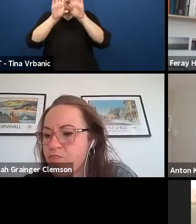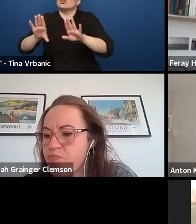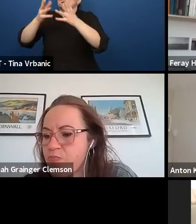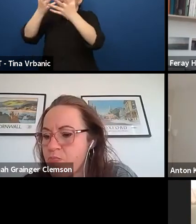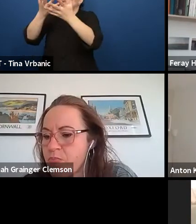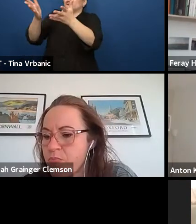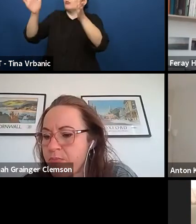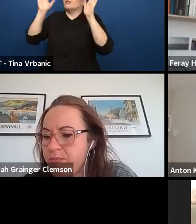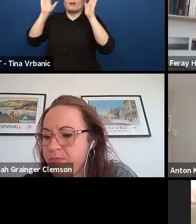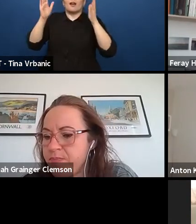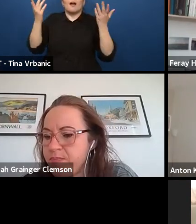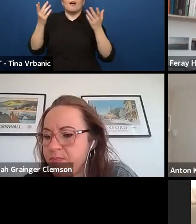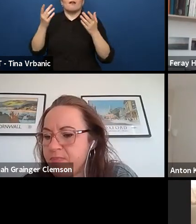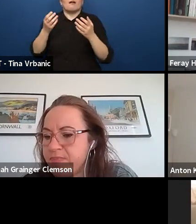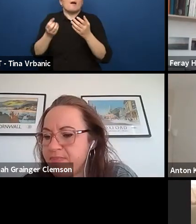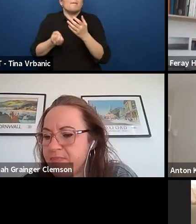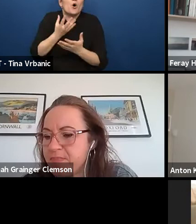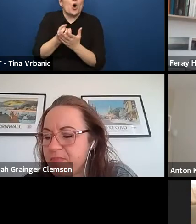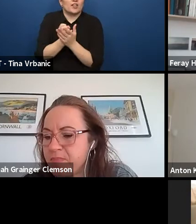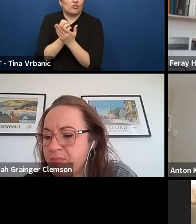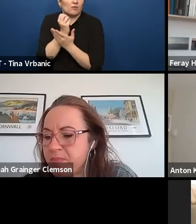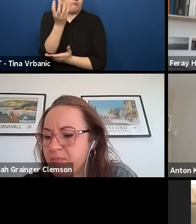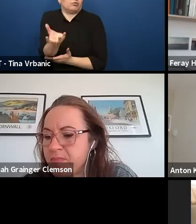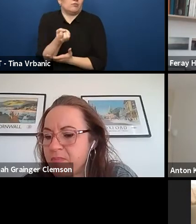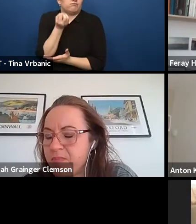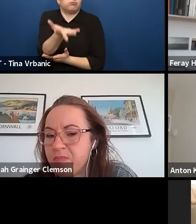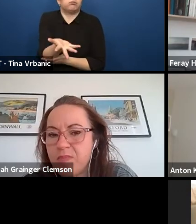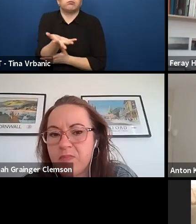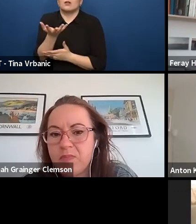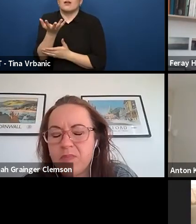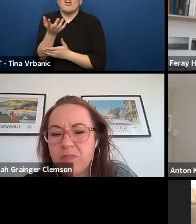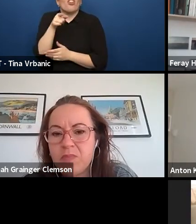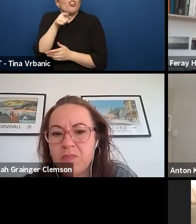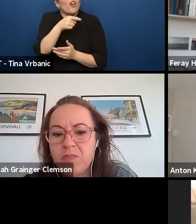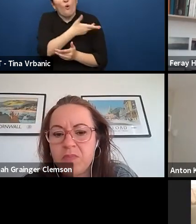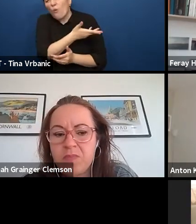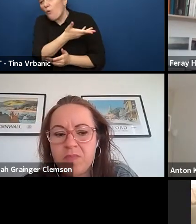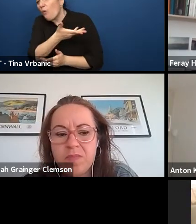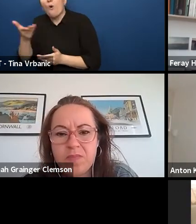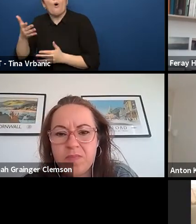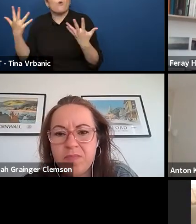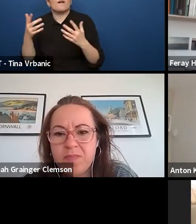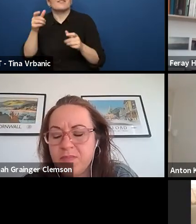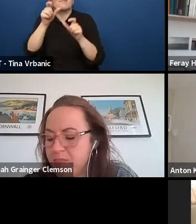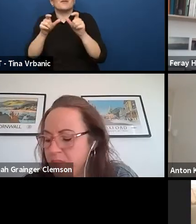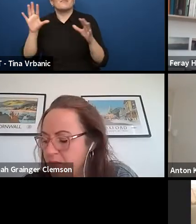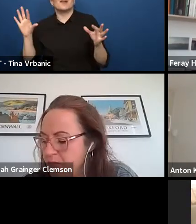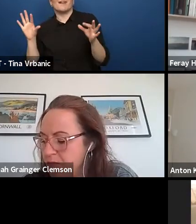and stancing work brings people together because even if we don't know each other,